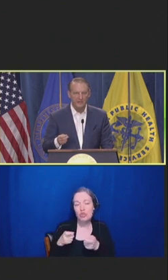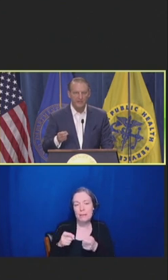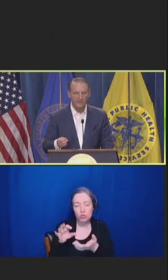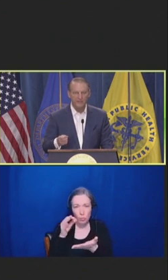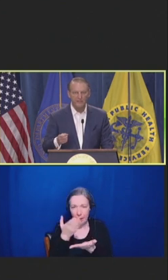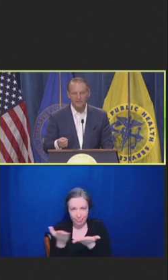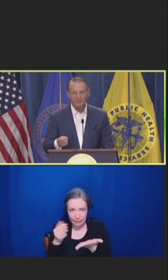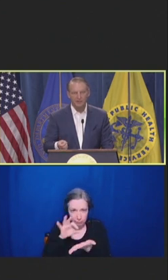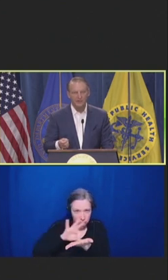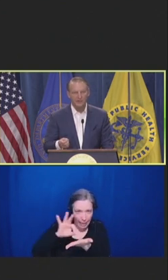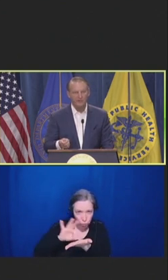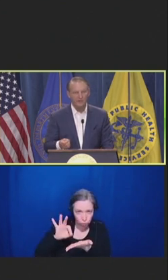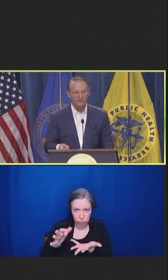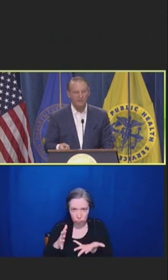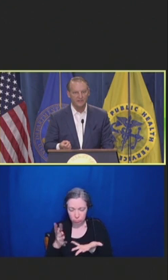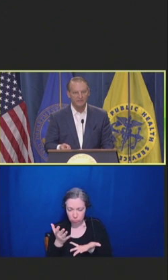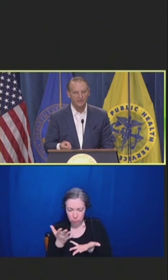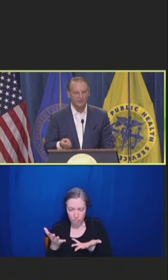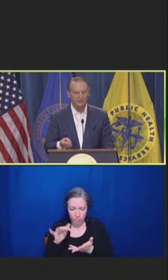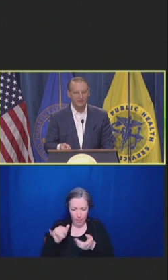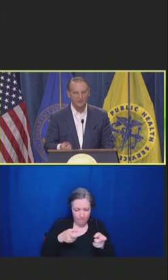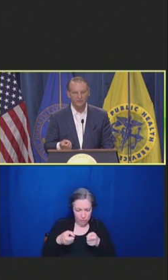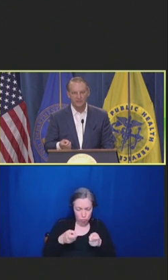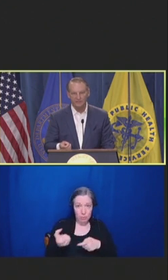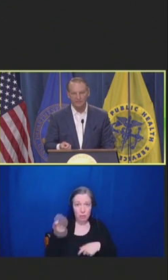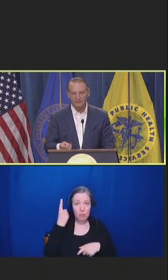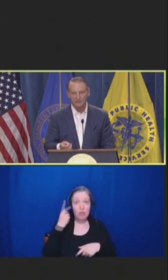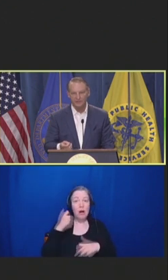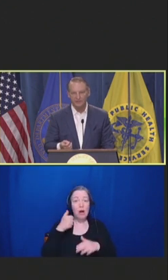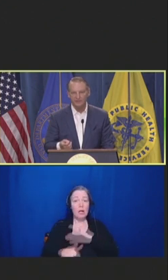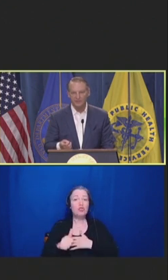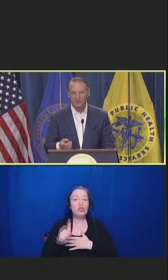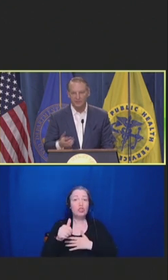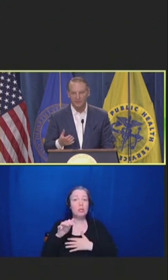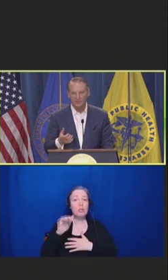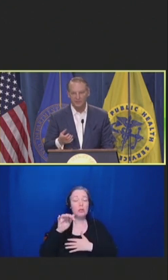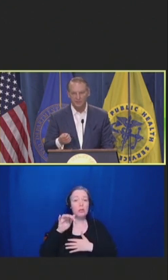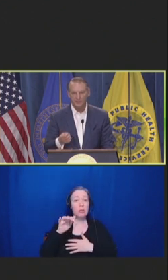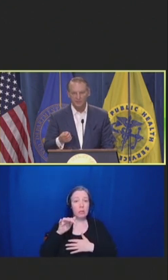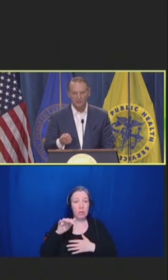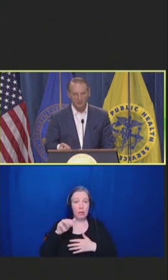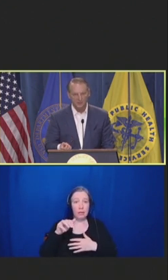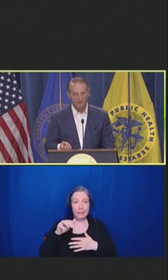In community-based primary care practices, inventory management of vaccinations becomes critical.